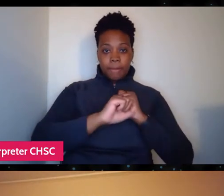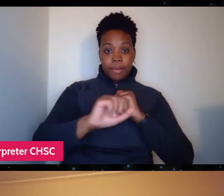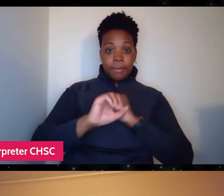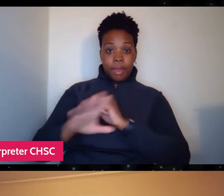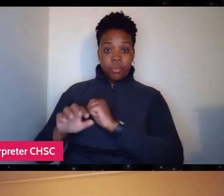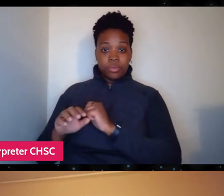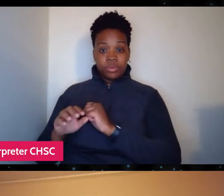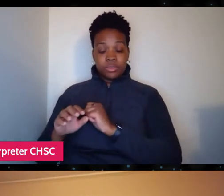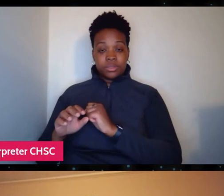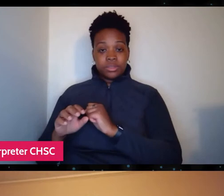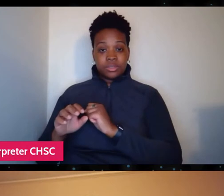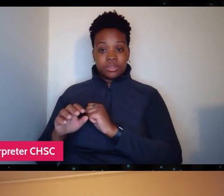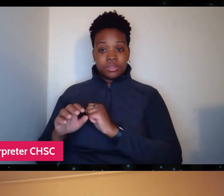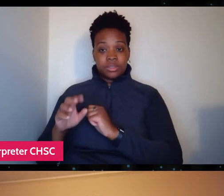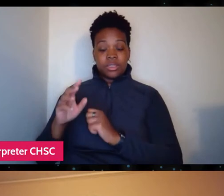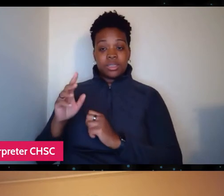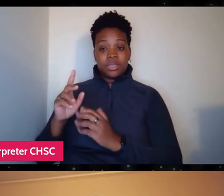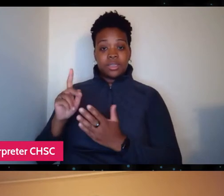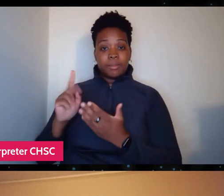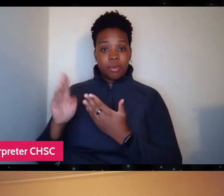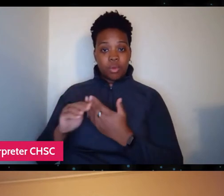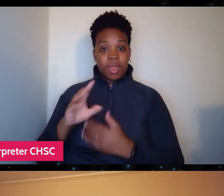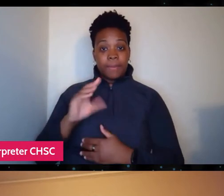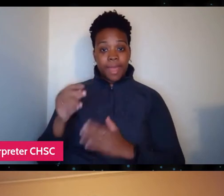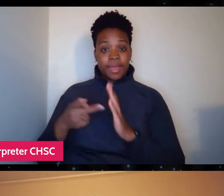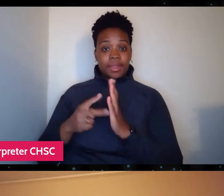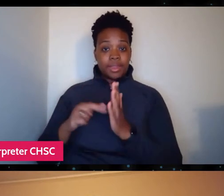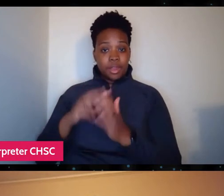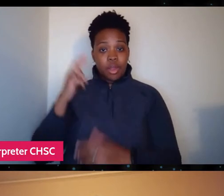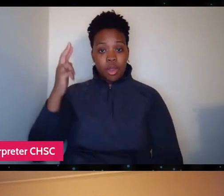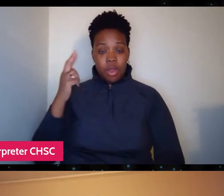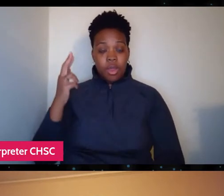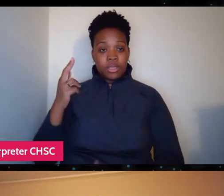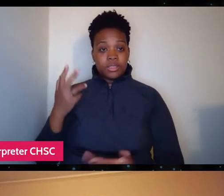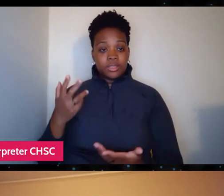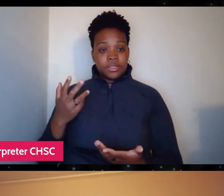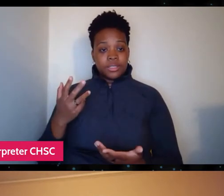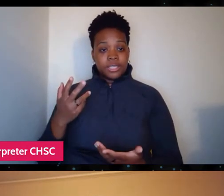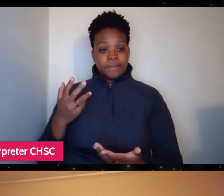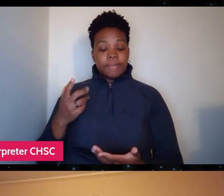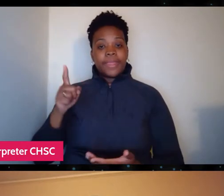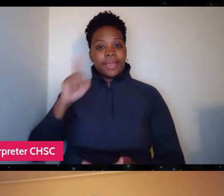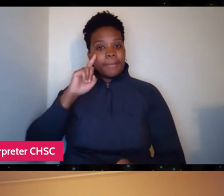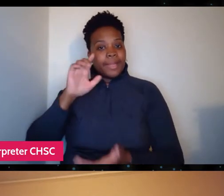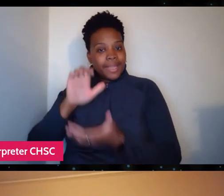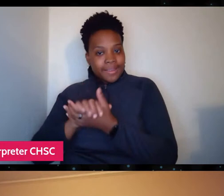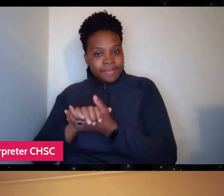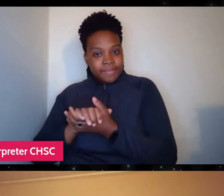because that's something that he wholeheartedly believed in. The one thing that he never was comfortable with